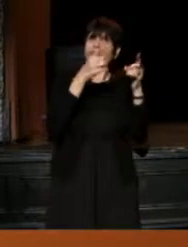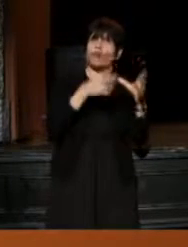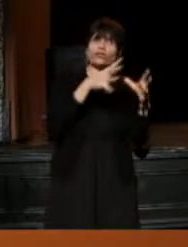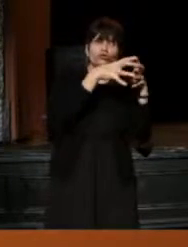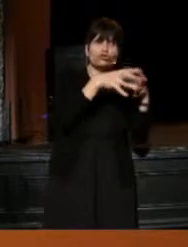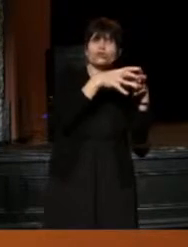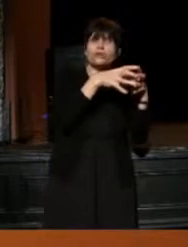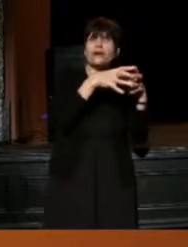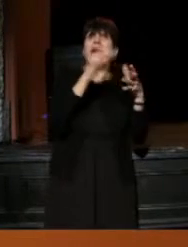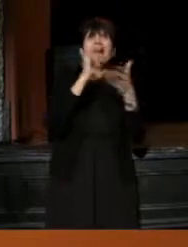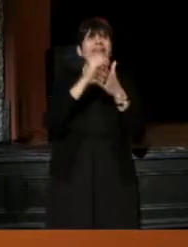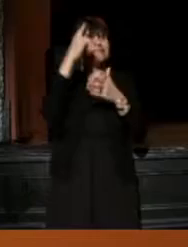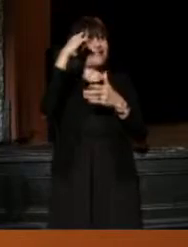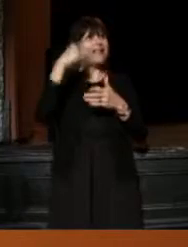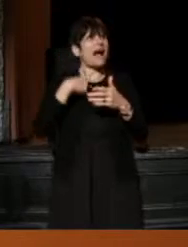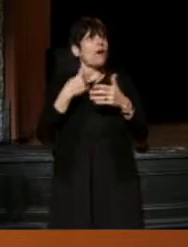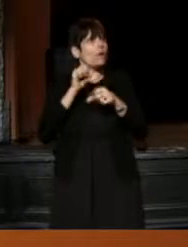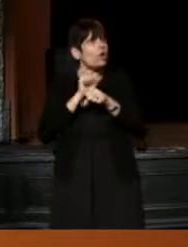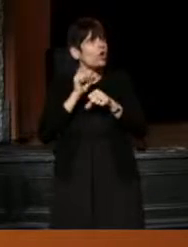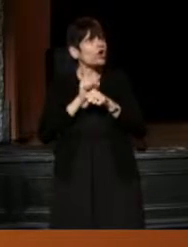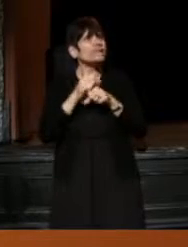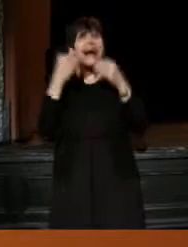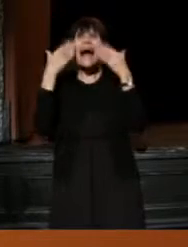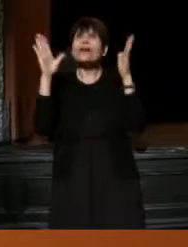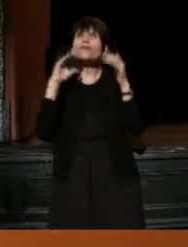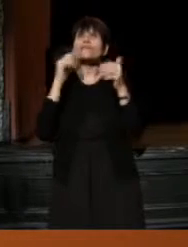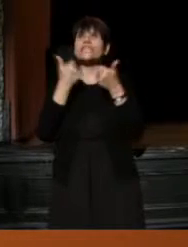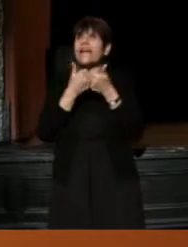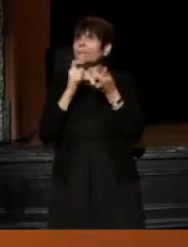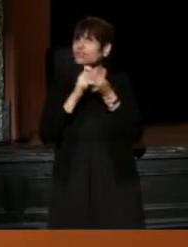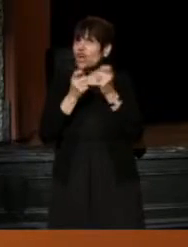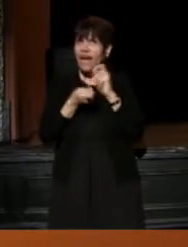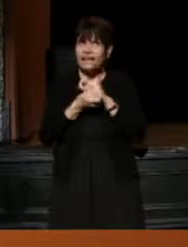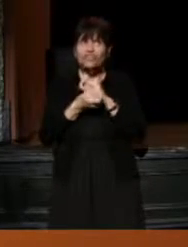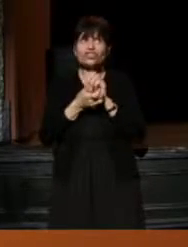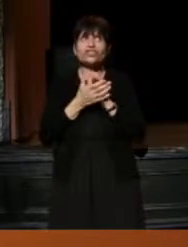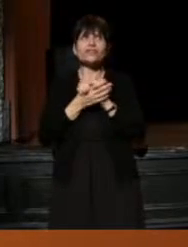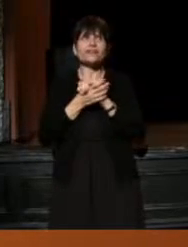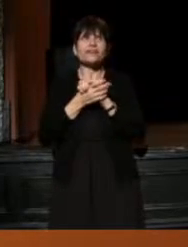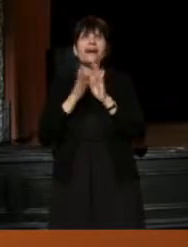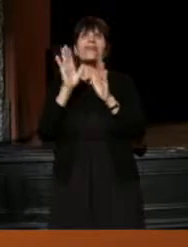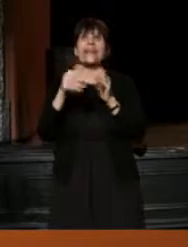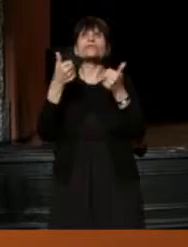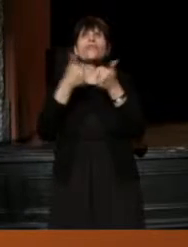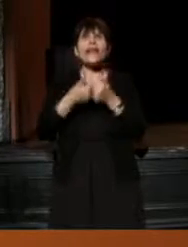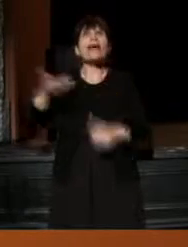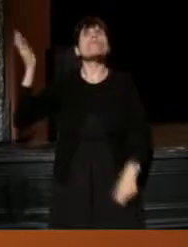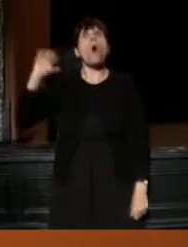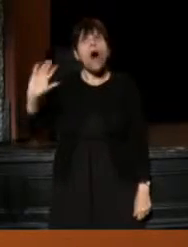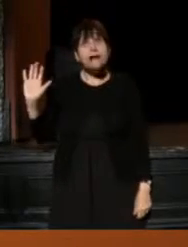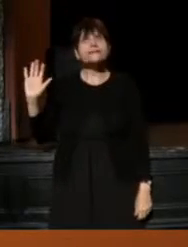And that's just the way that I think it works. So, I don't know if it's a game change; that's what the game was.